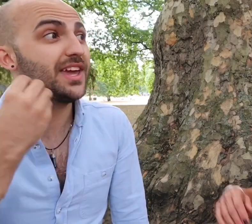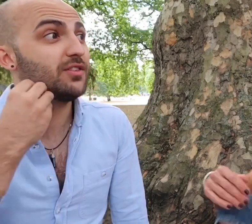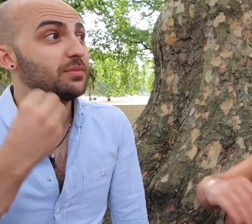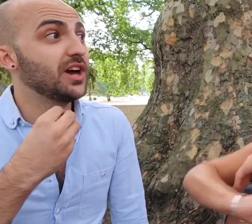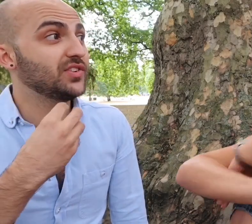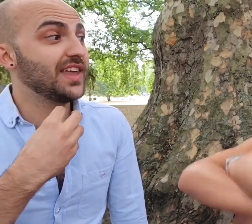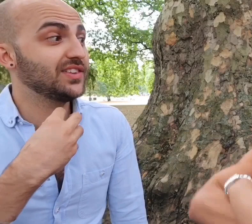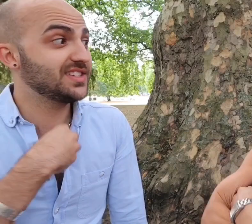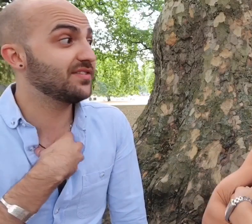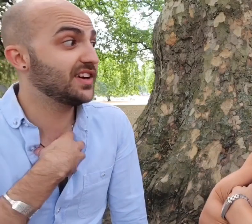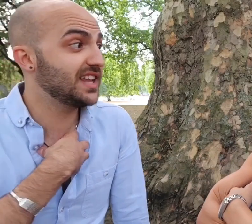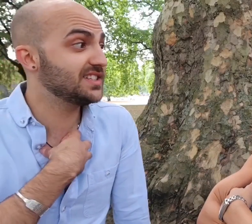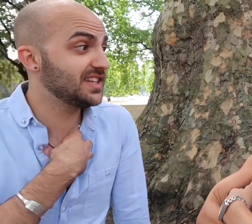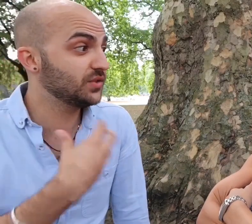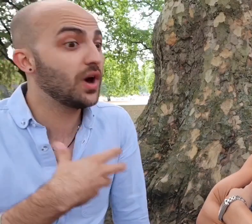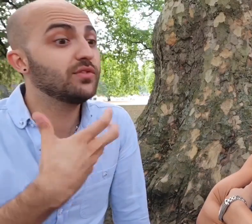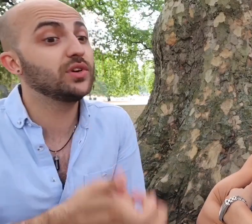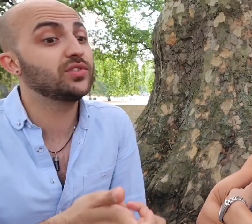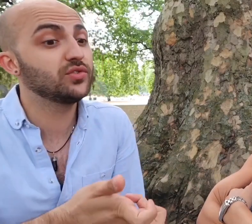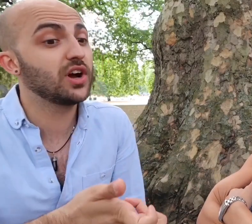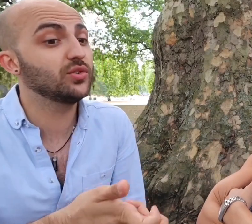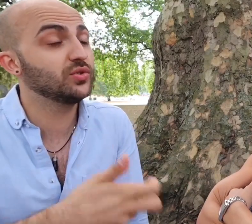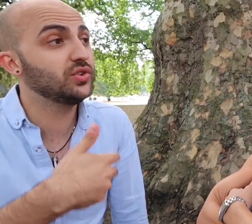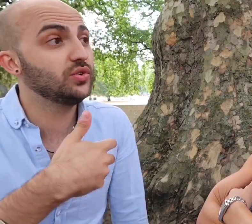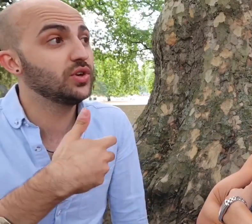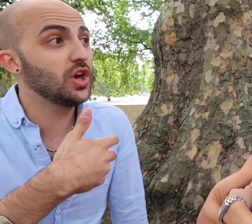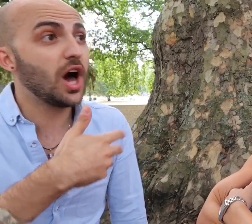hearing person who has a deaf identity so I've always struggled to... I'm